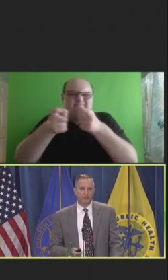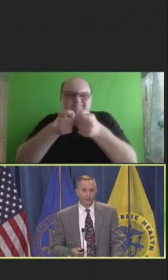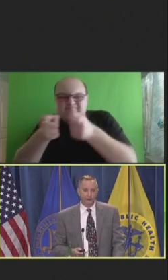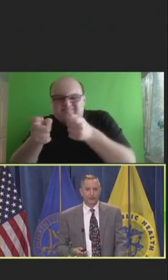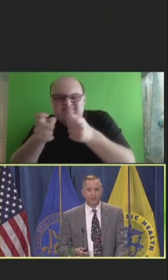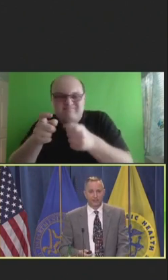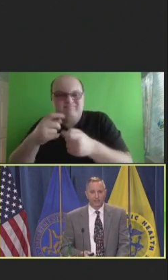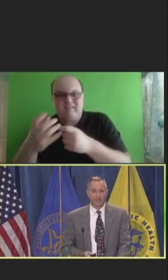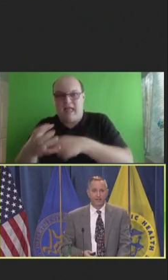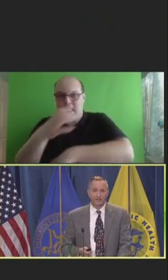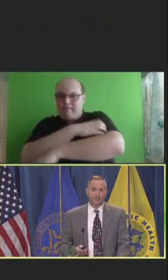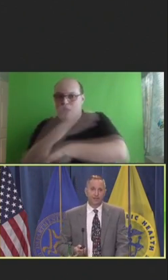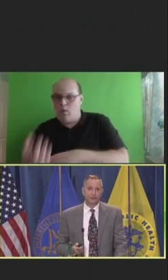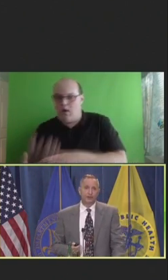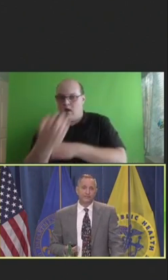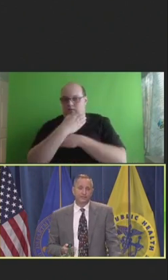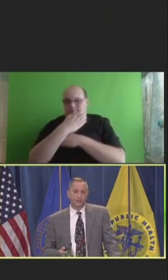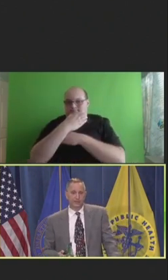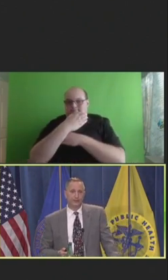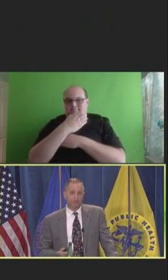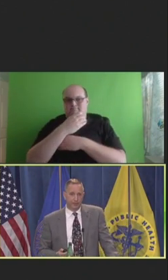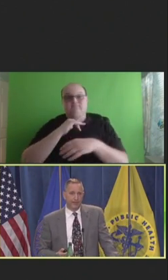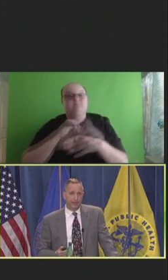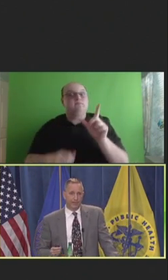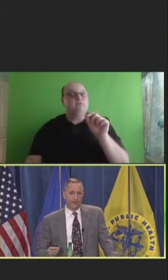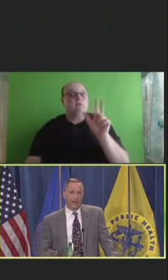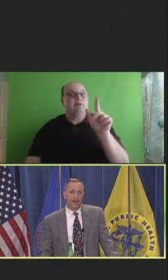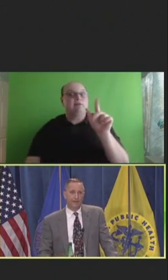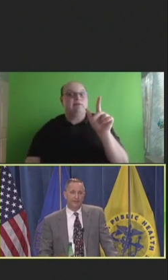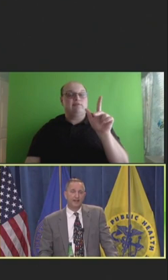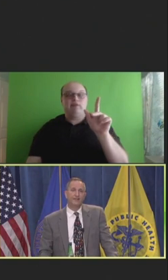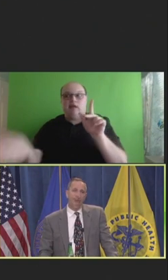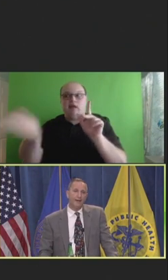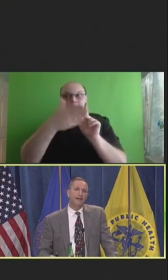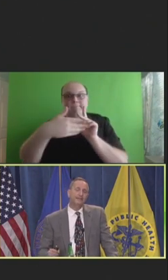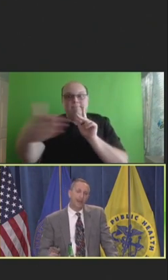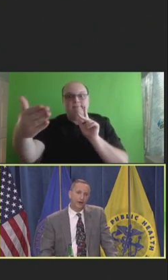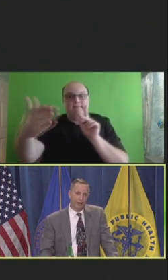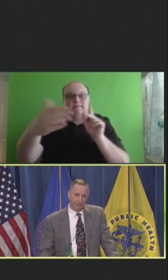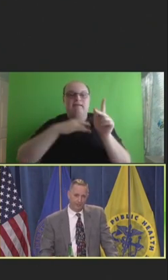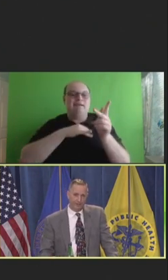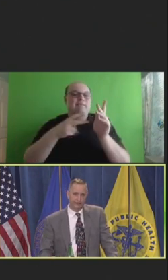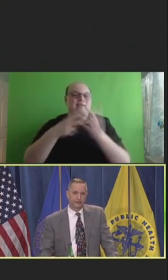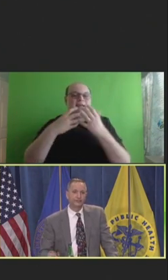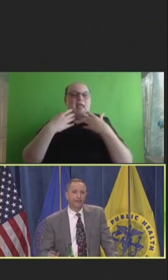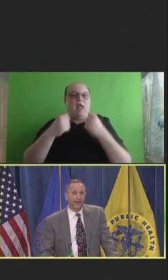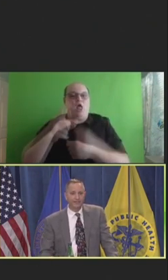So, unfortunately, in 2023 and beyond, that makes healthcare professionals, scientists,